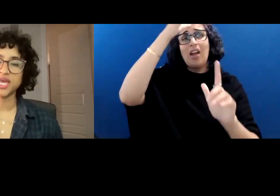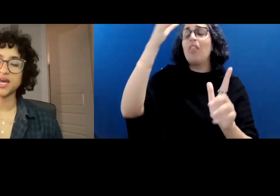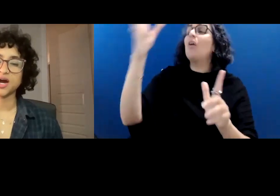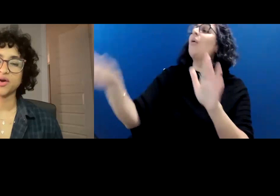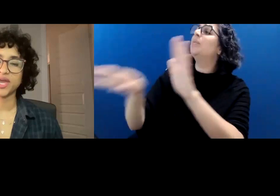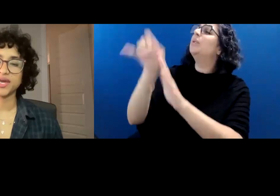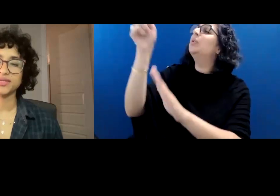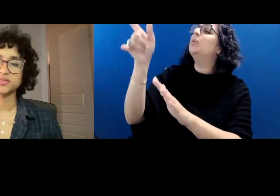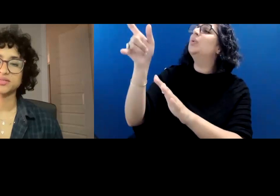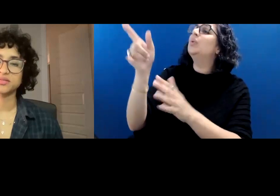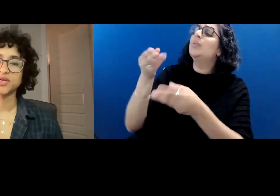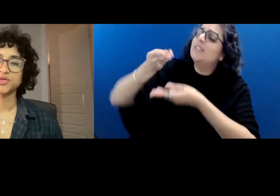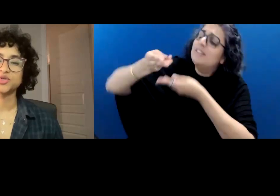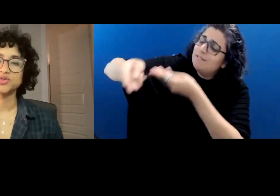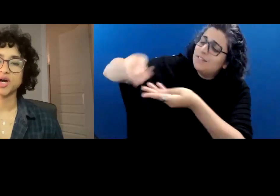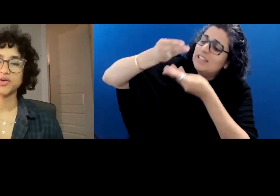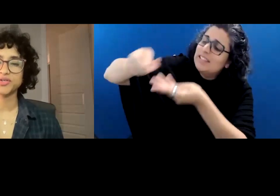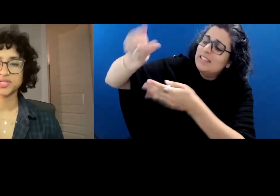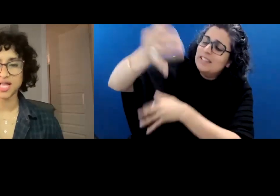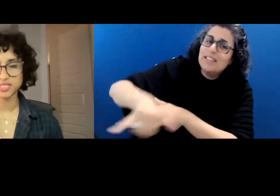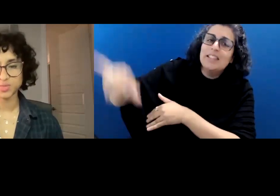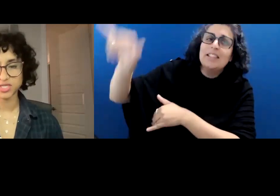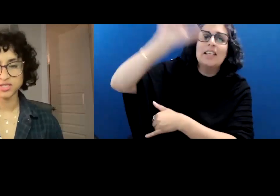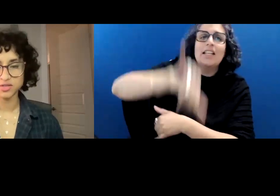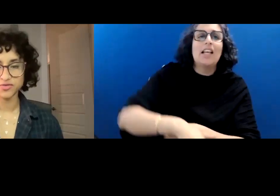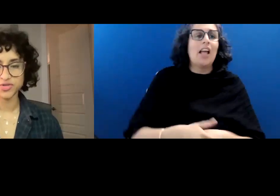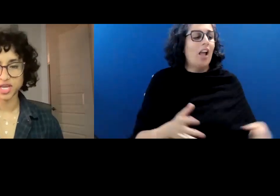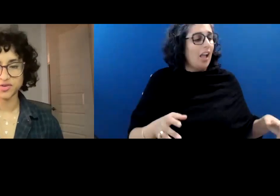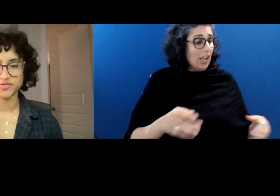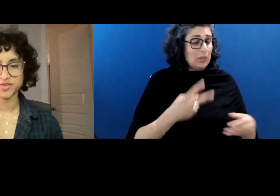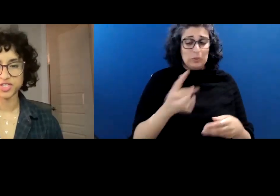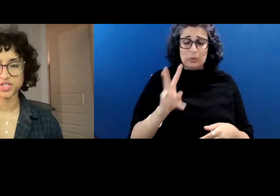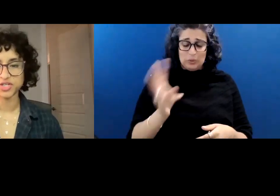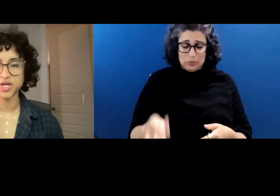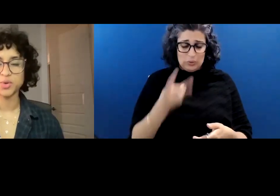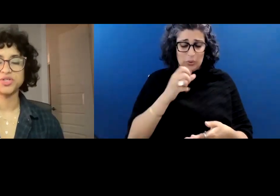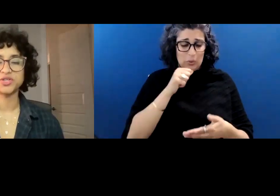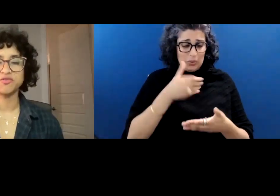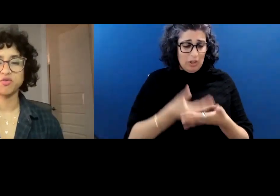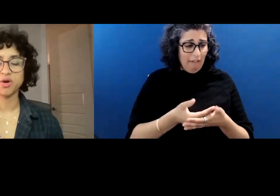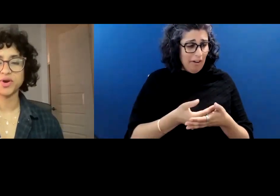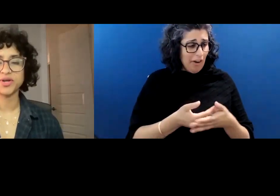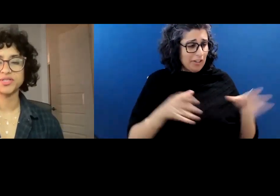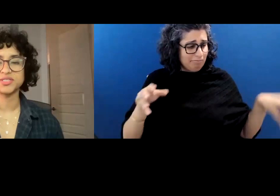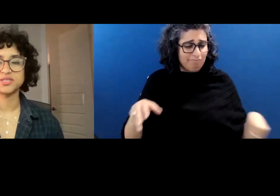You take our hands, two daughters clasping silver-scaled fish, reaching forward into